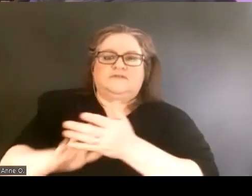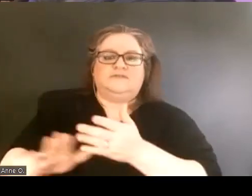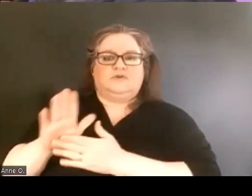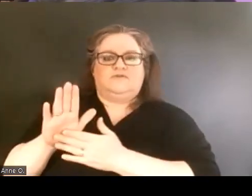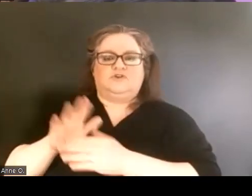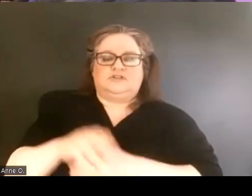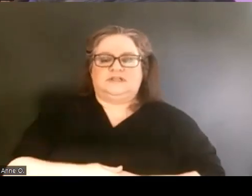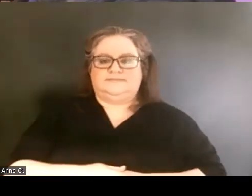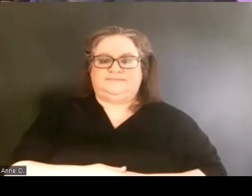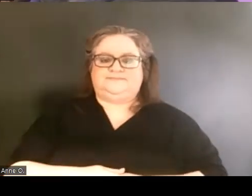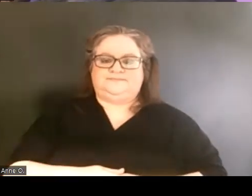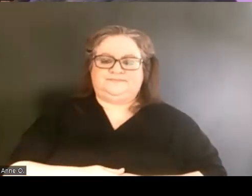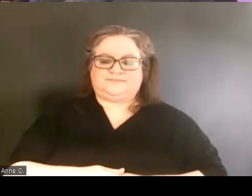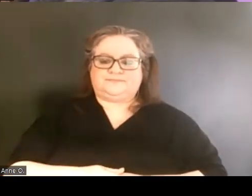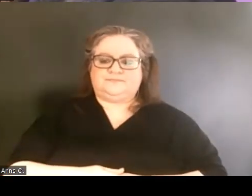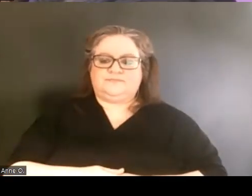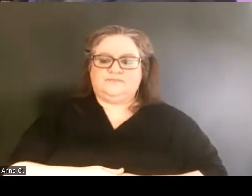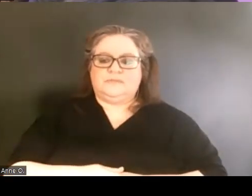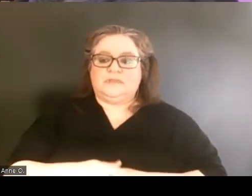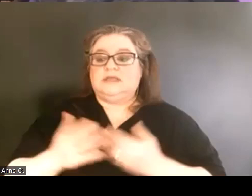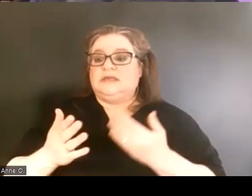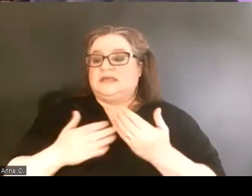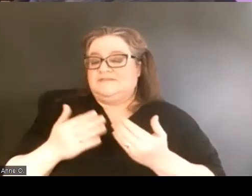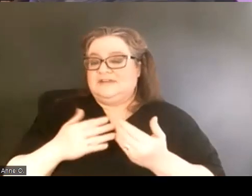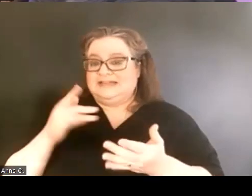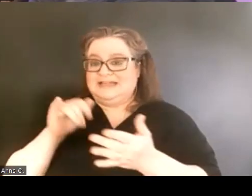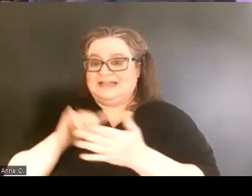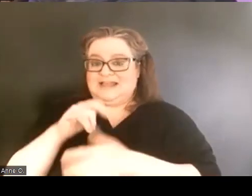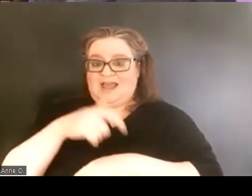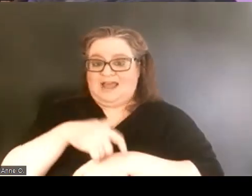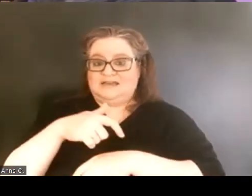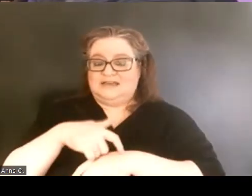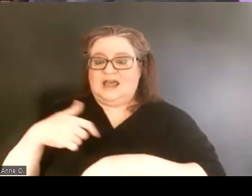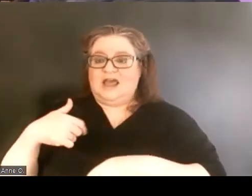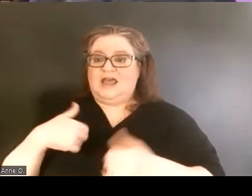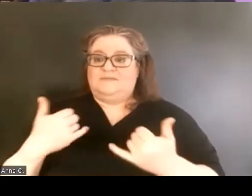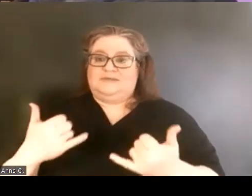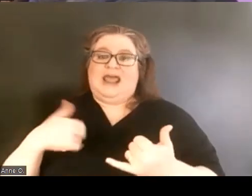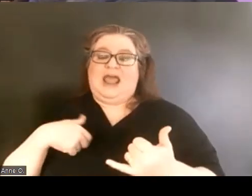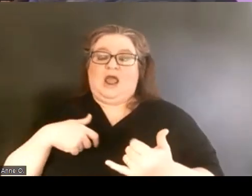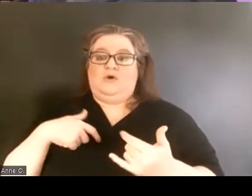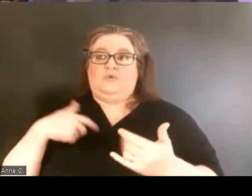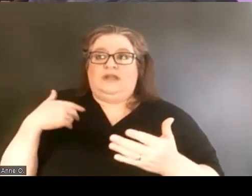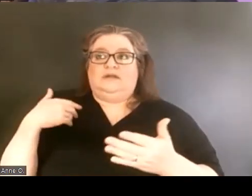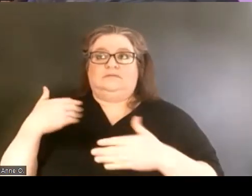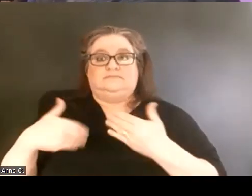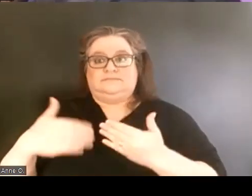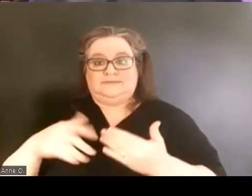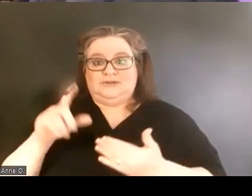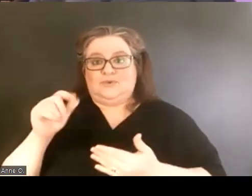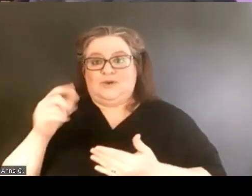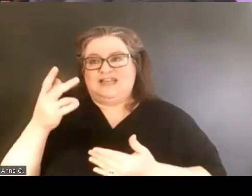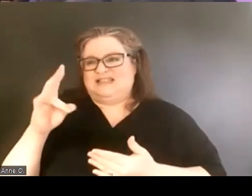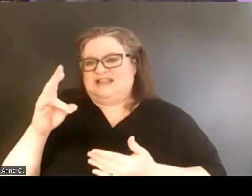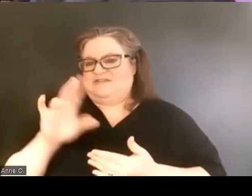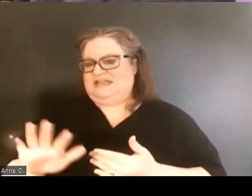Conveniently at that time, we're now fast forwarding to about the 2017 era,